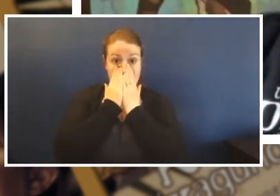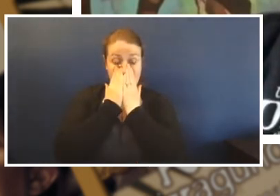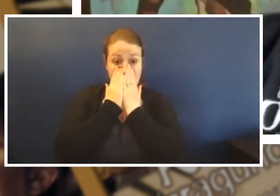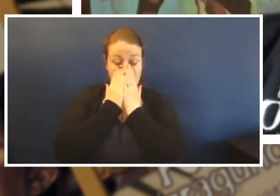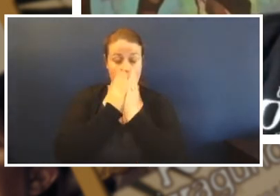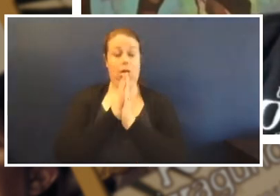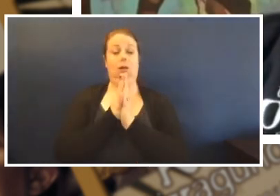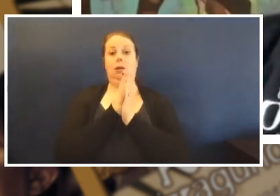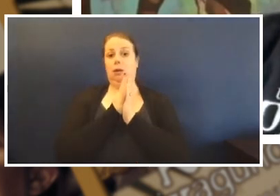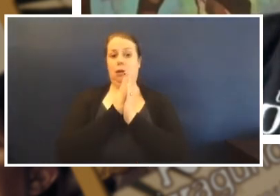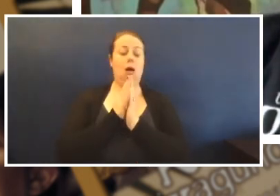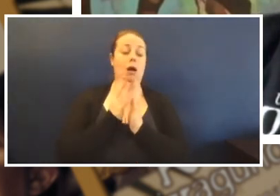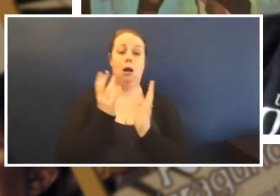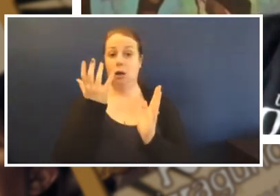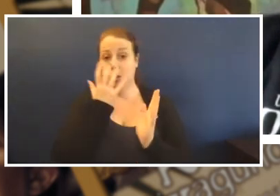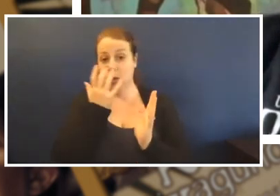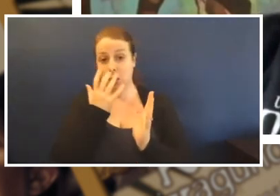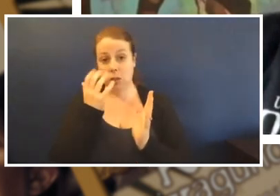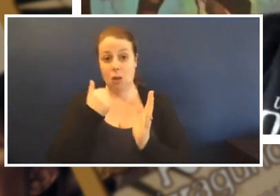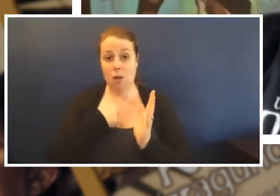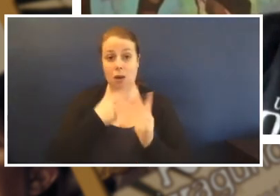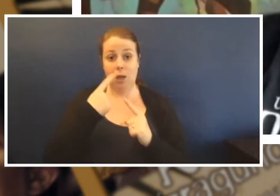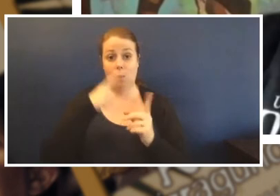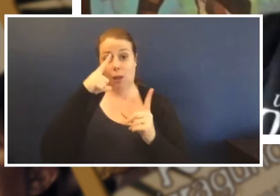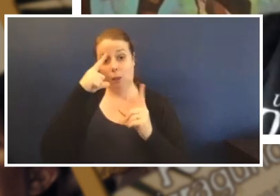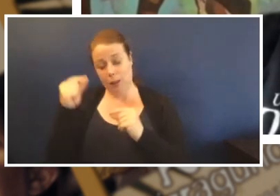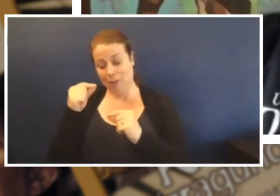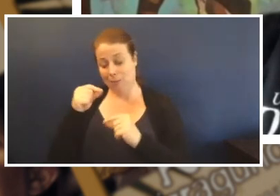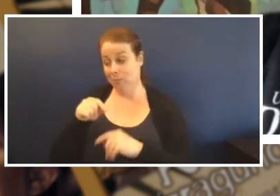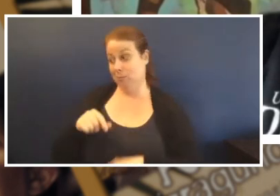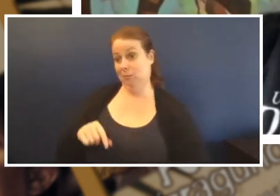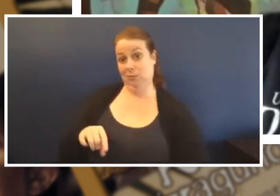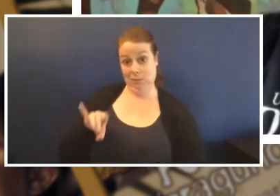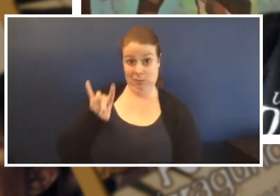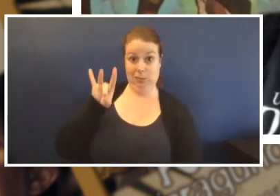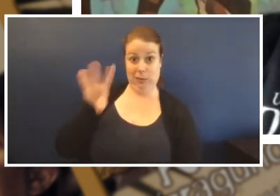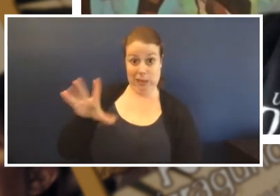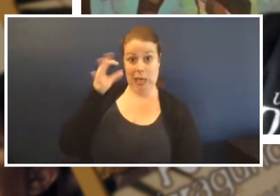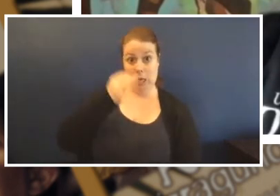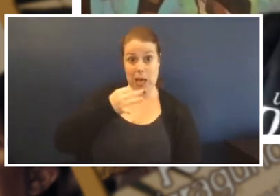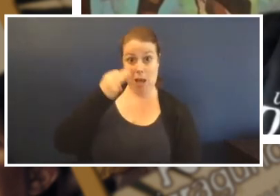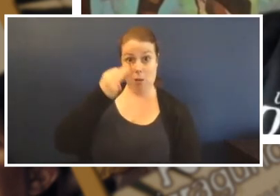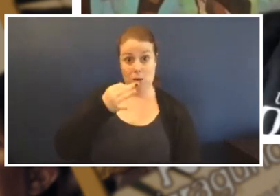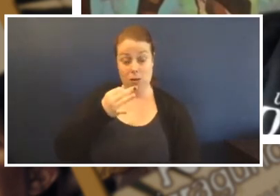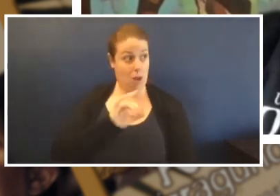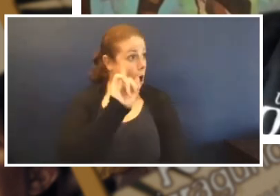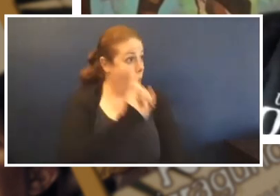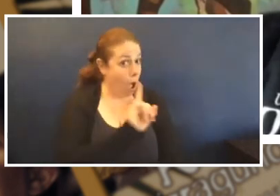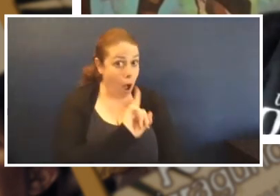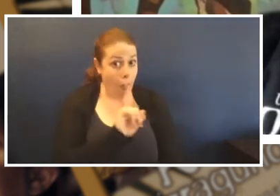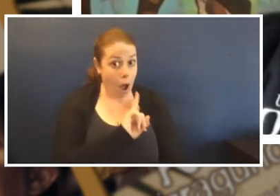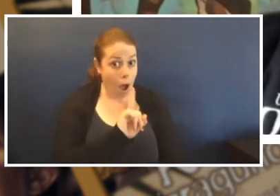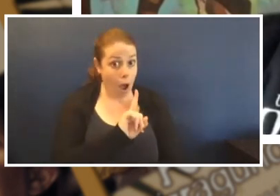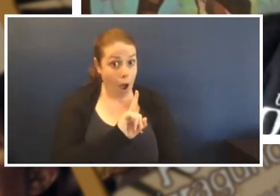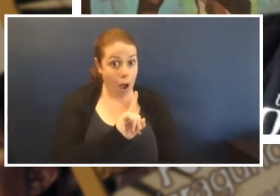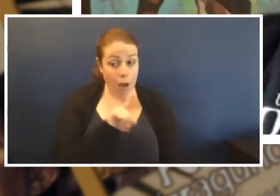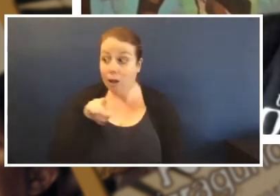dozed off', Mum said, '10 hours' so what you went to you were you were snoring last night at 10 o'clock